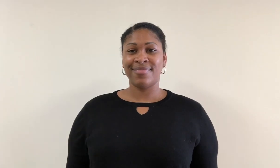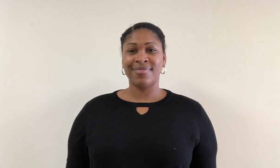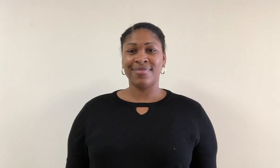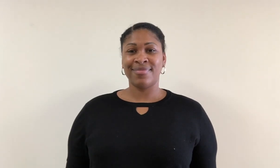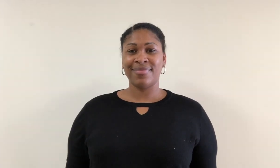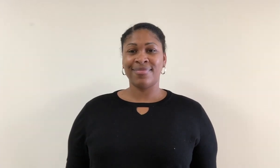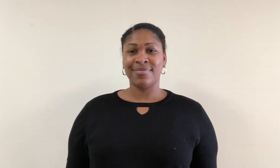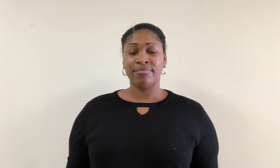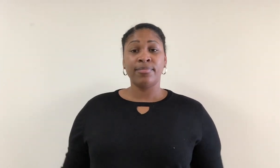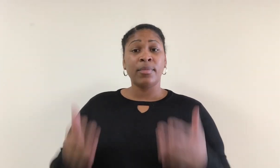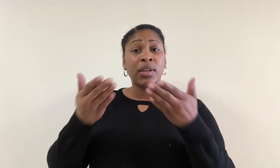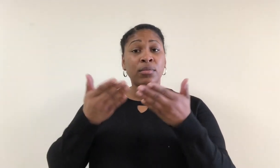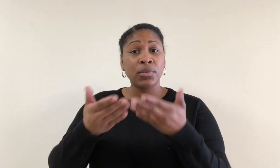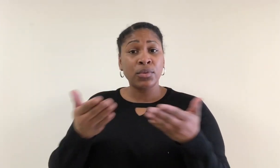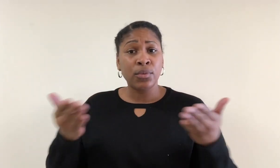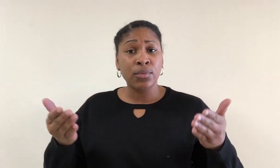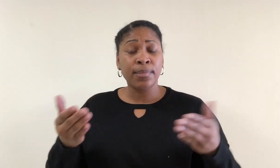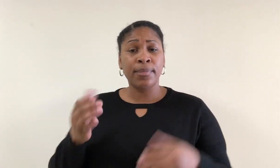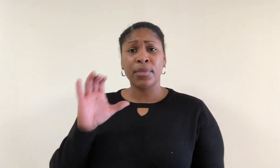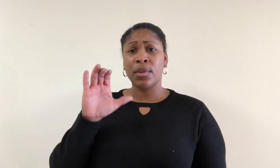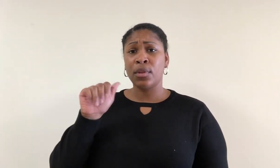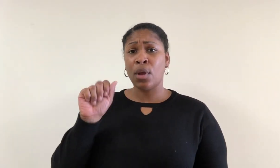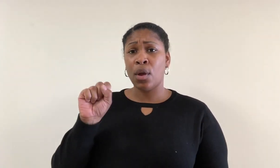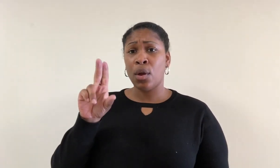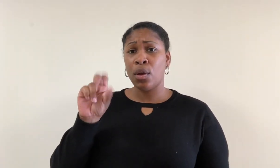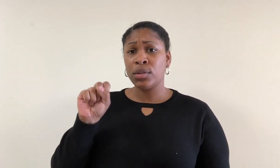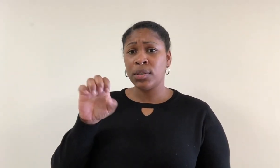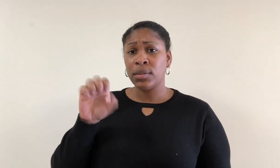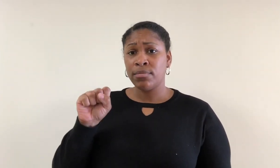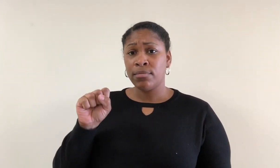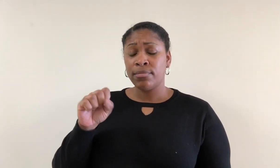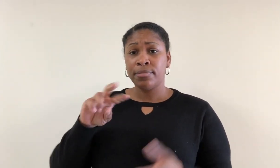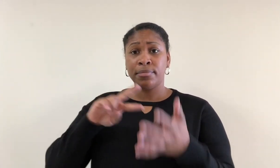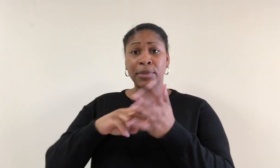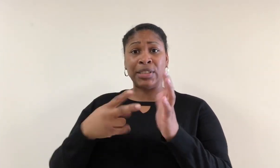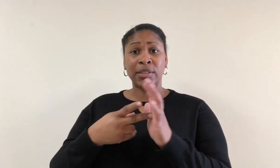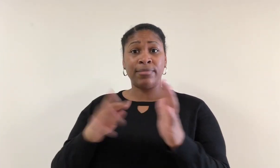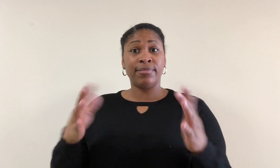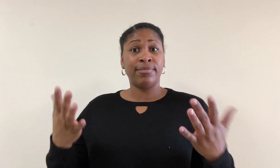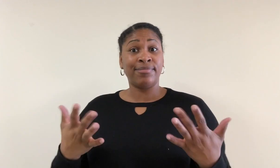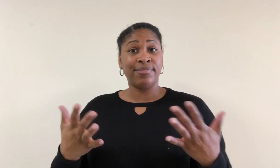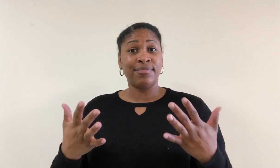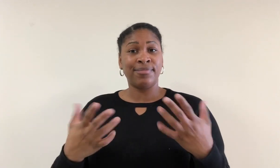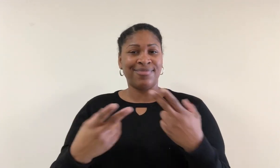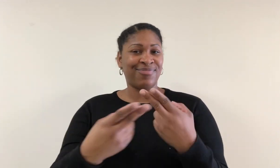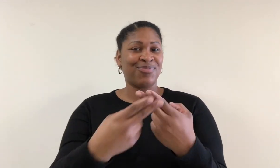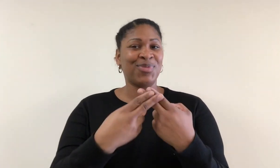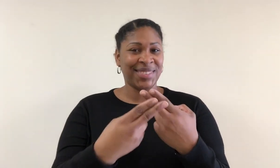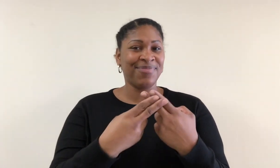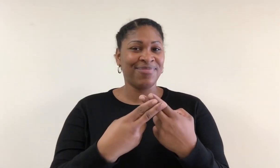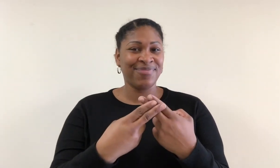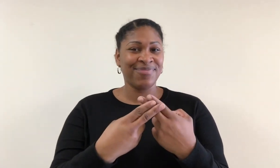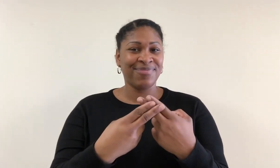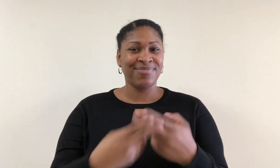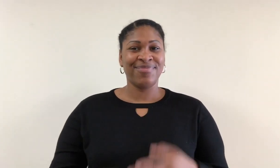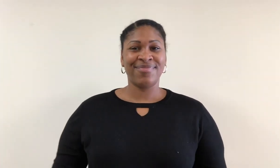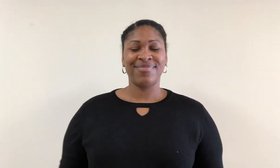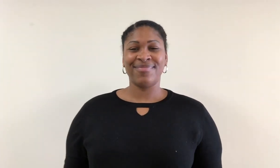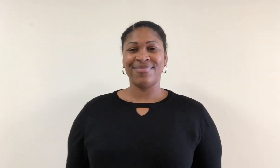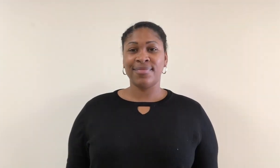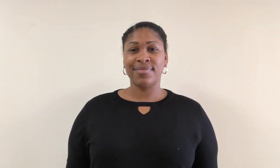The source, cause or means of preservation.